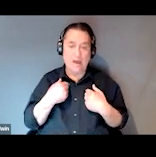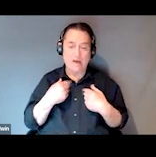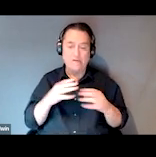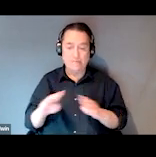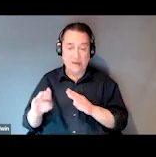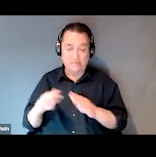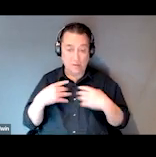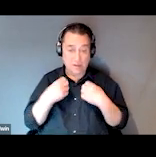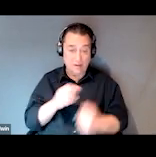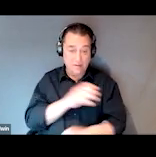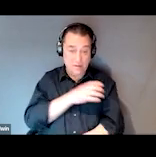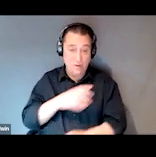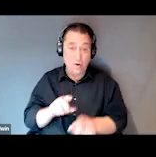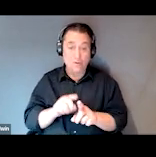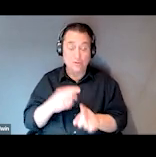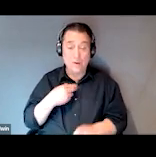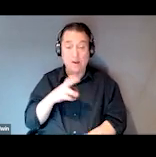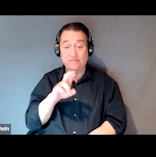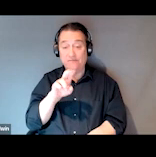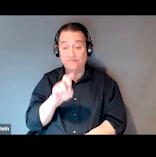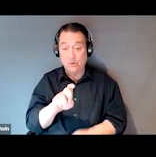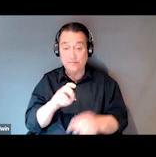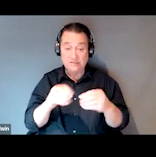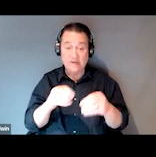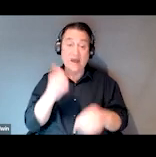We also have a pharmacy and a dental clinic here on campus.